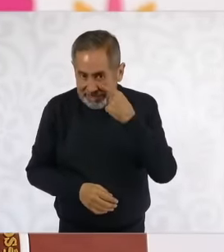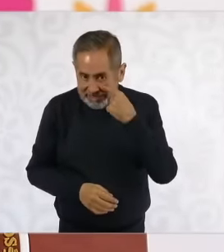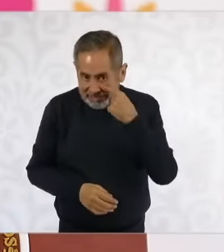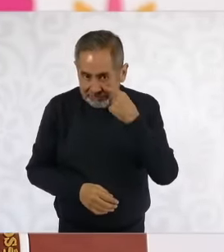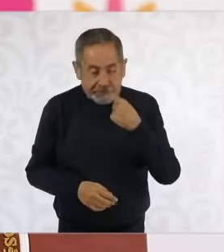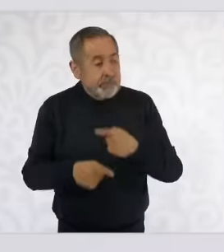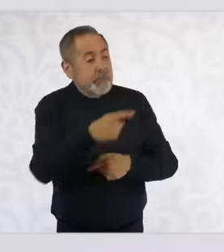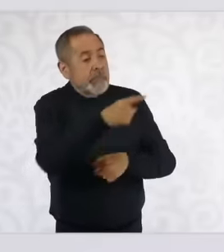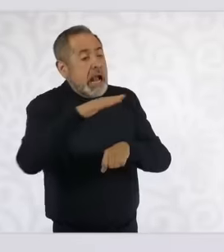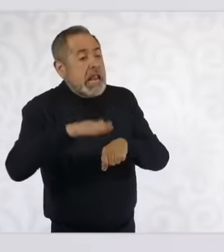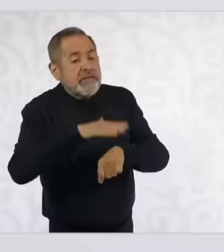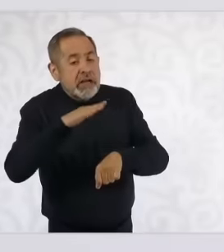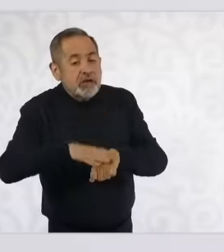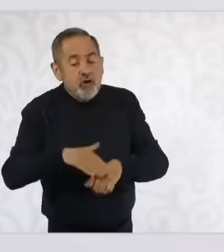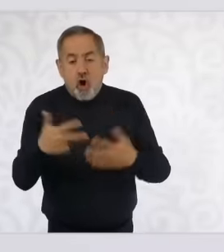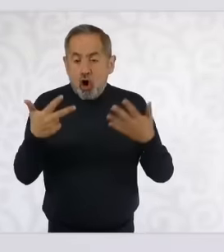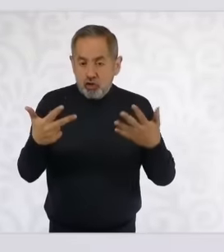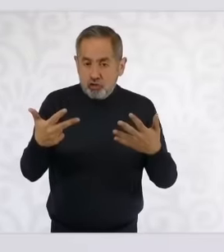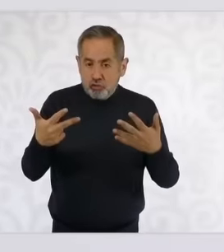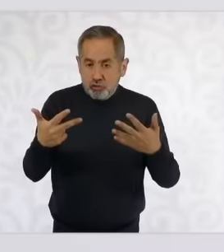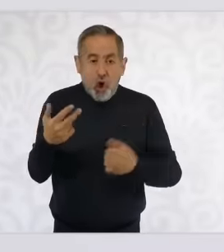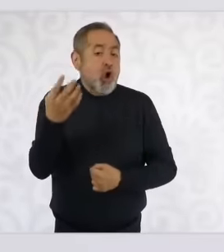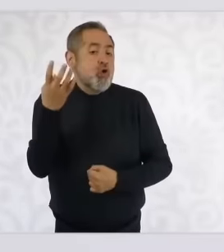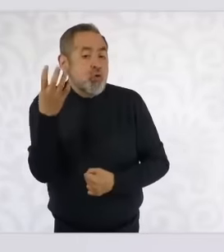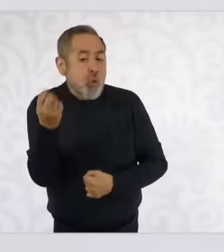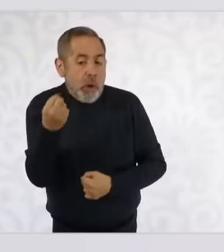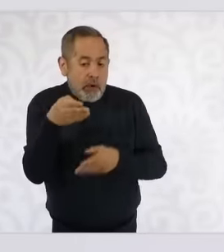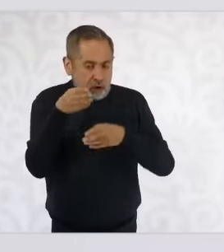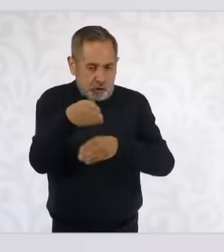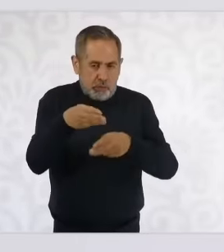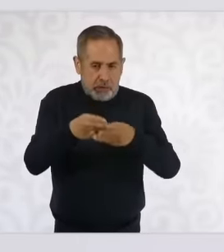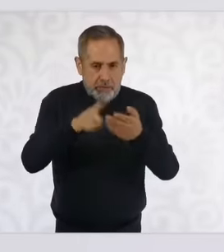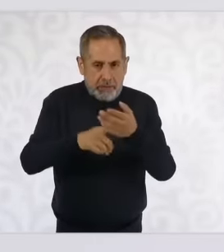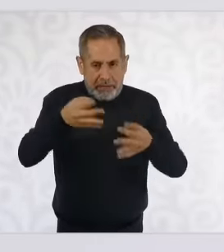average in the career nine on average in the matter for magistrates magistrates